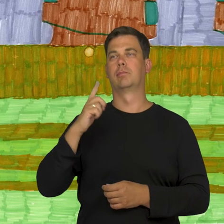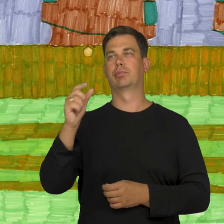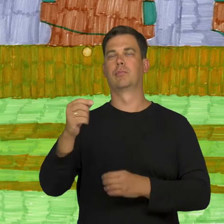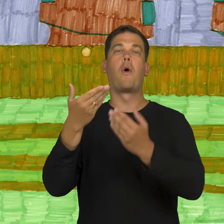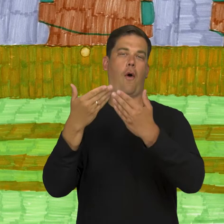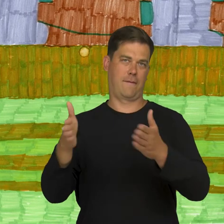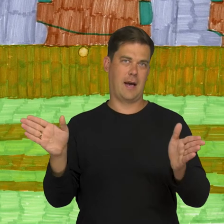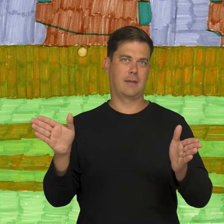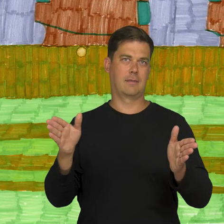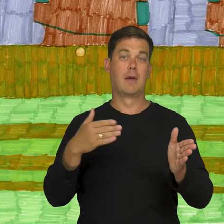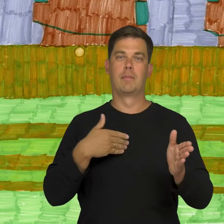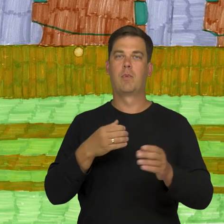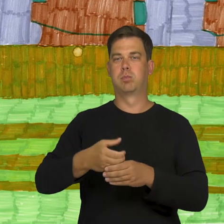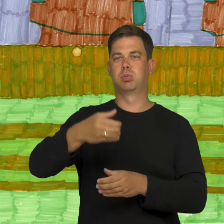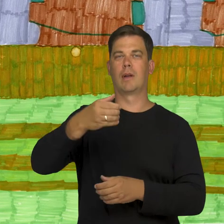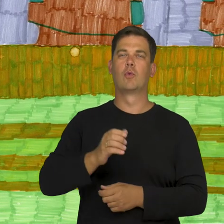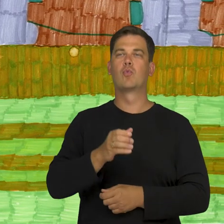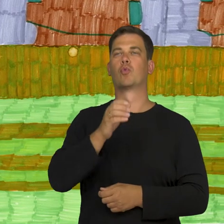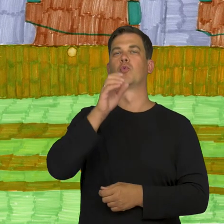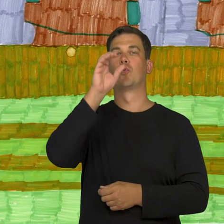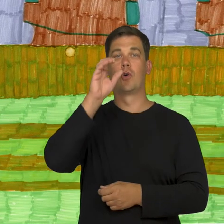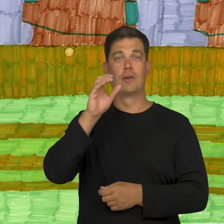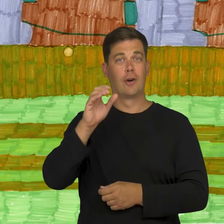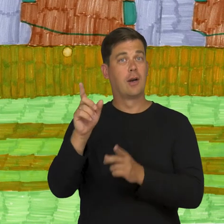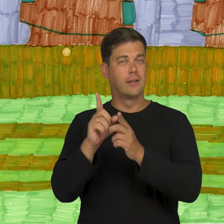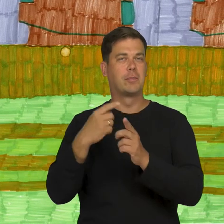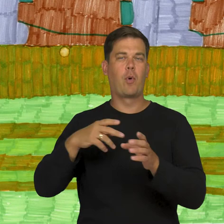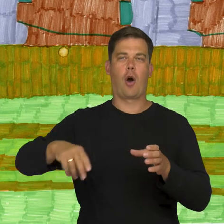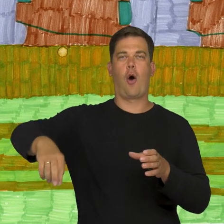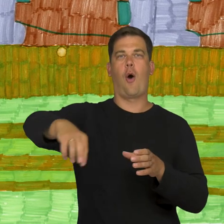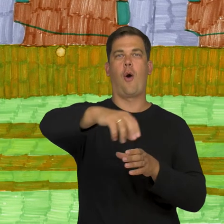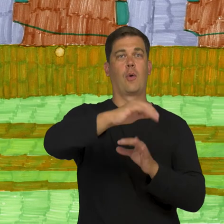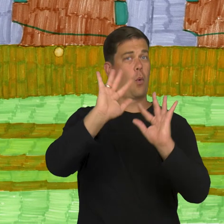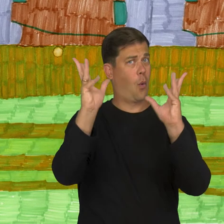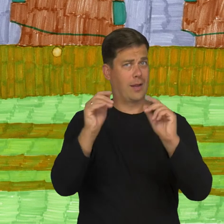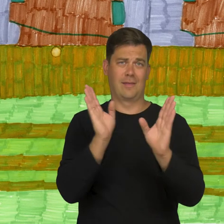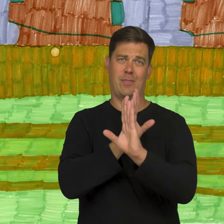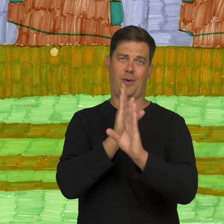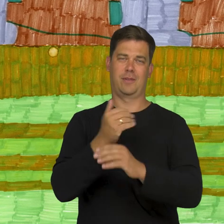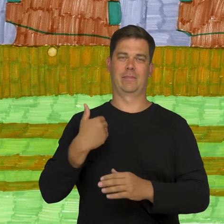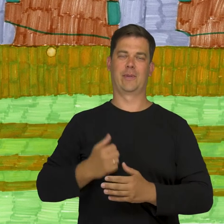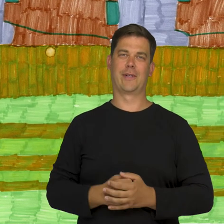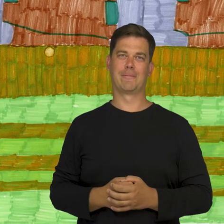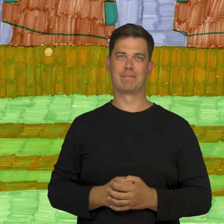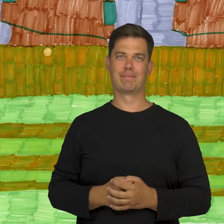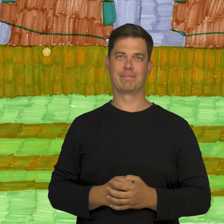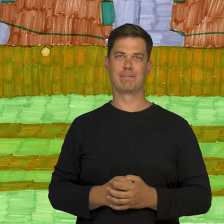and we went to the post office. We drank beverages in front of the post office and we did things around the neighborhood, in a nice weather.